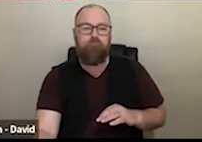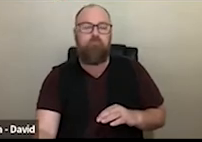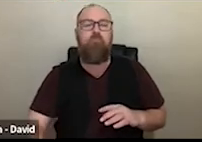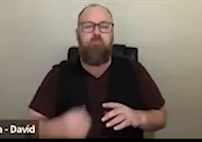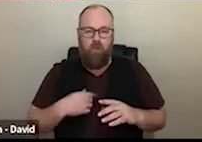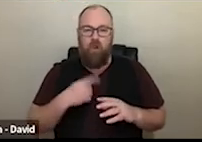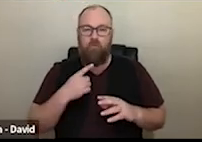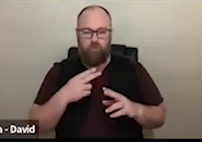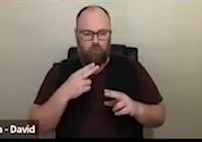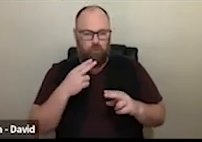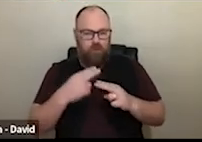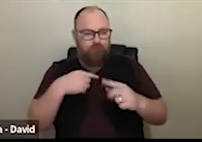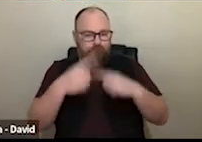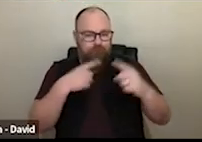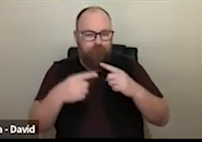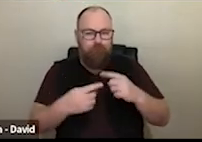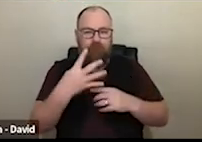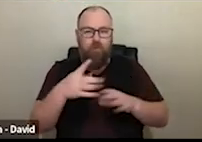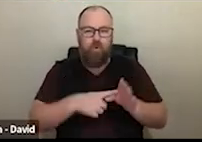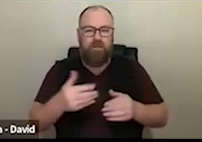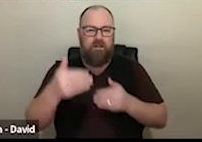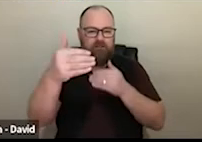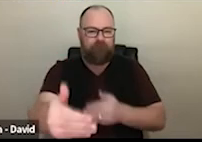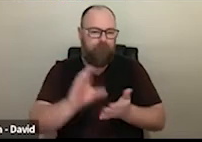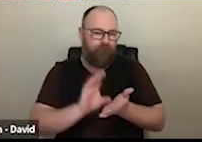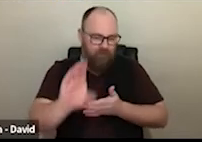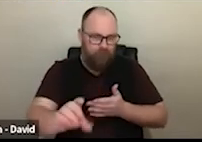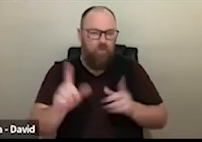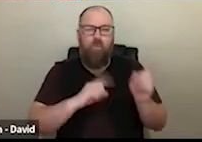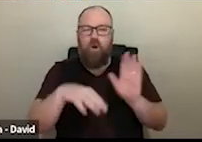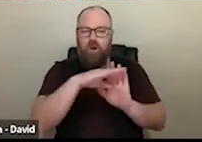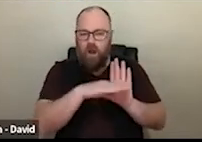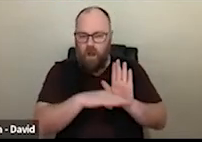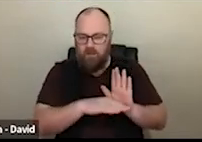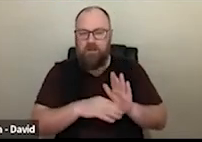four year investment guidelines. Touch on the guidelines, and introduce the full list of heads of practice, who are obviously going